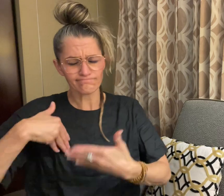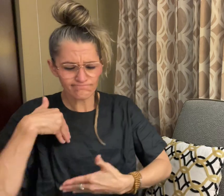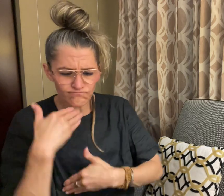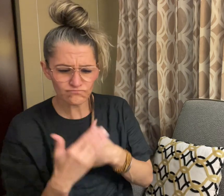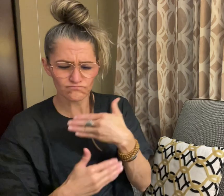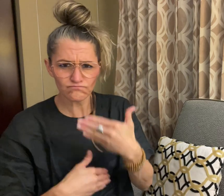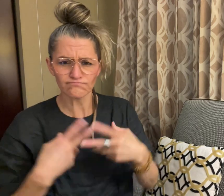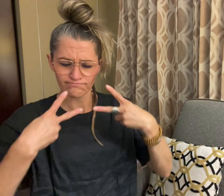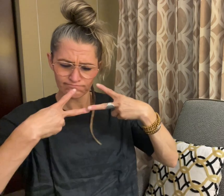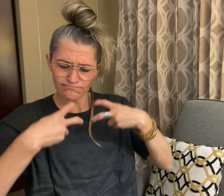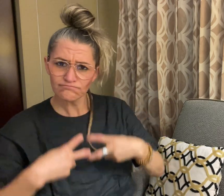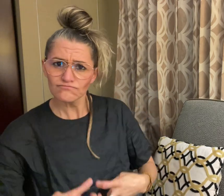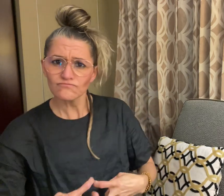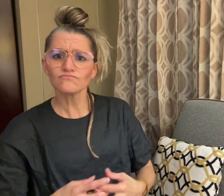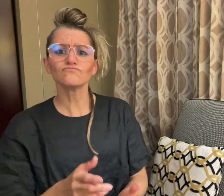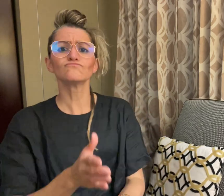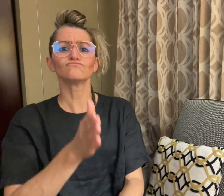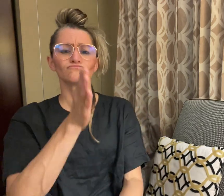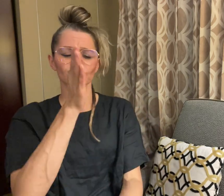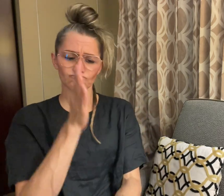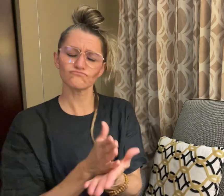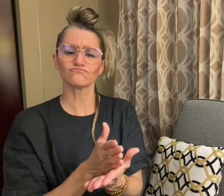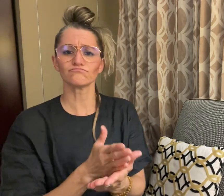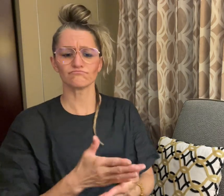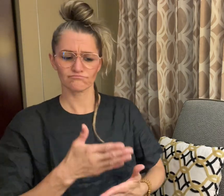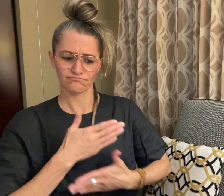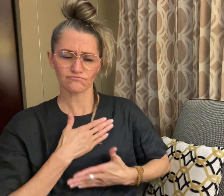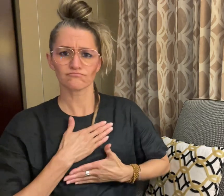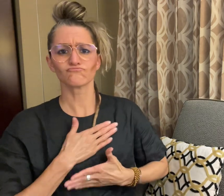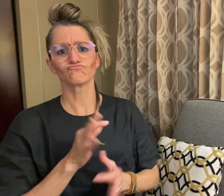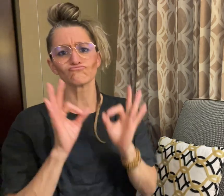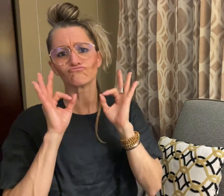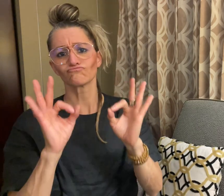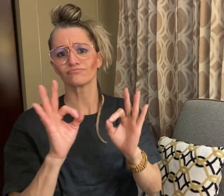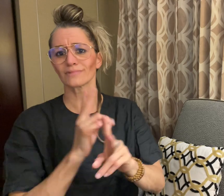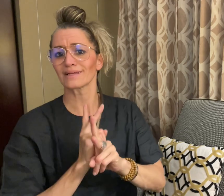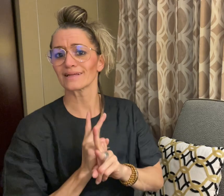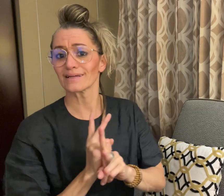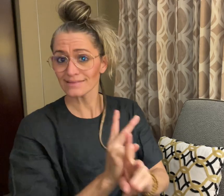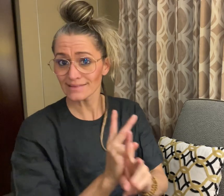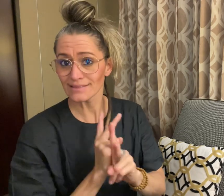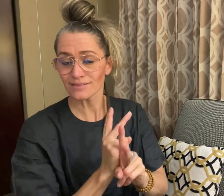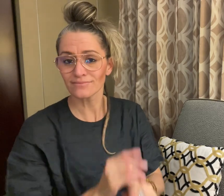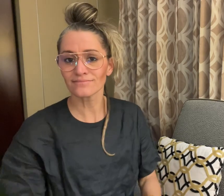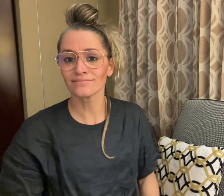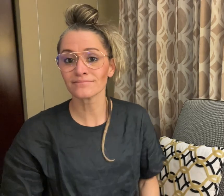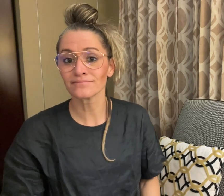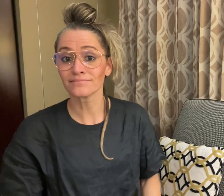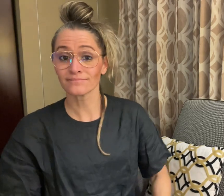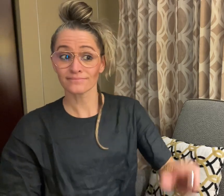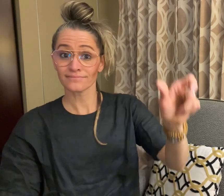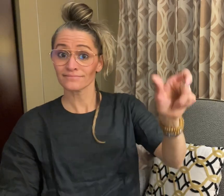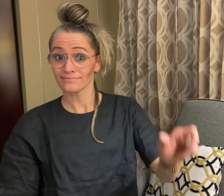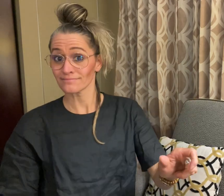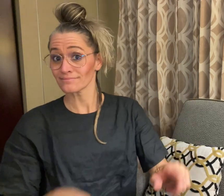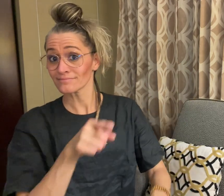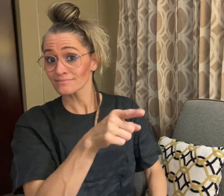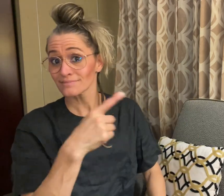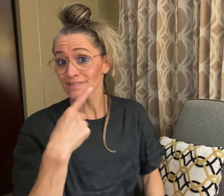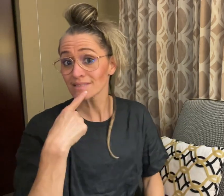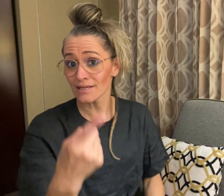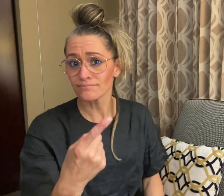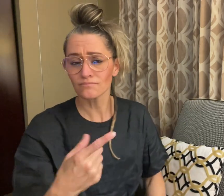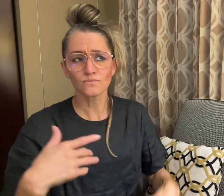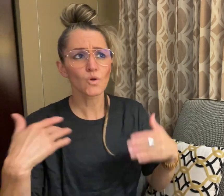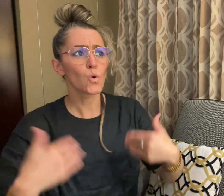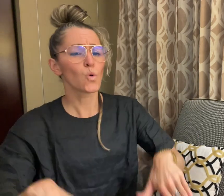with her true identity. Yasmine says that the internet